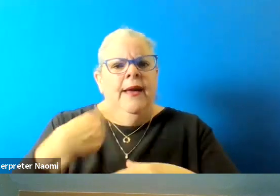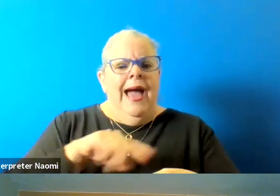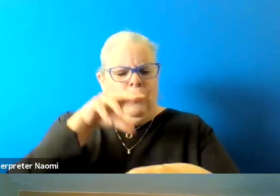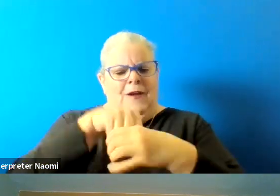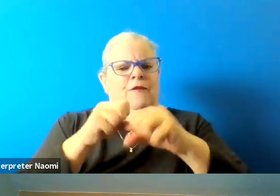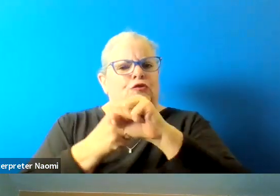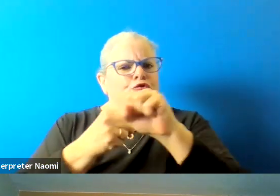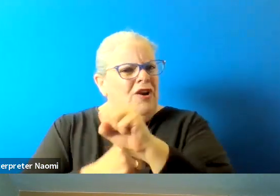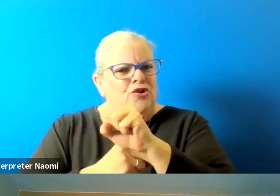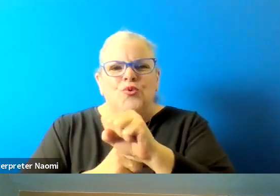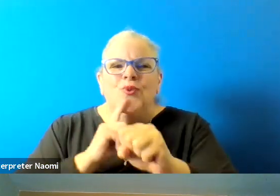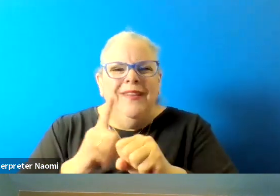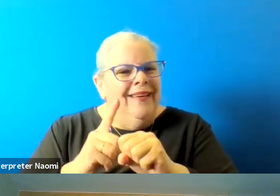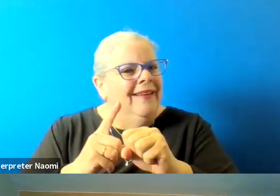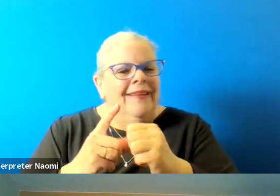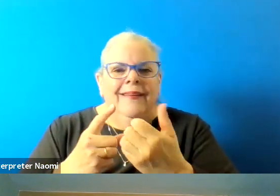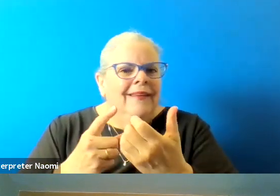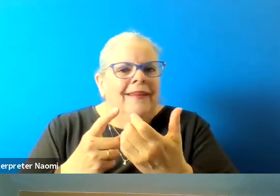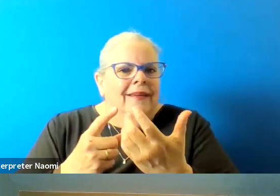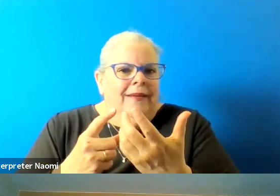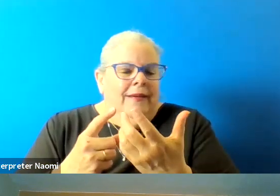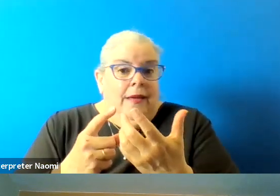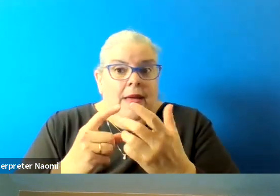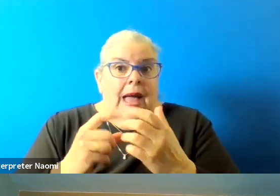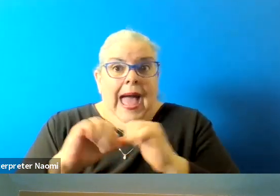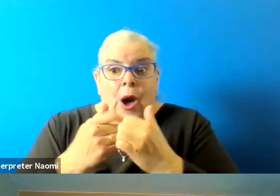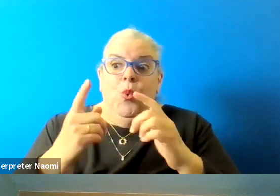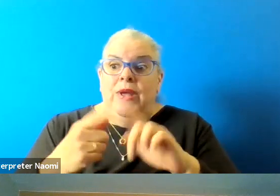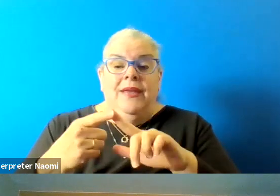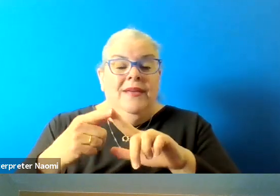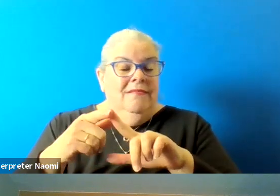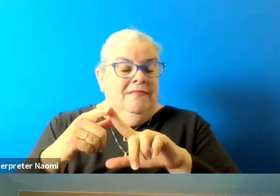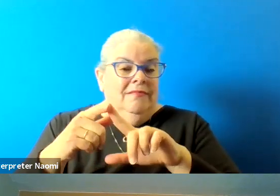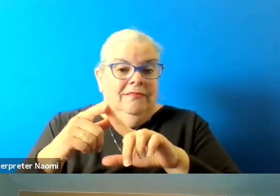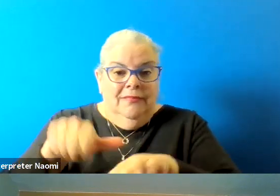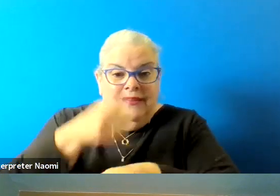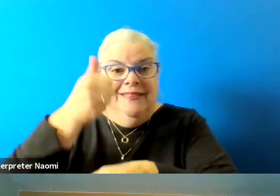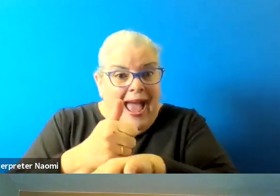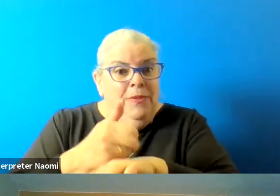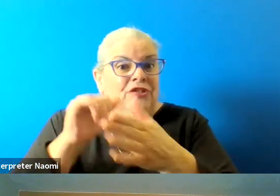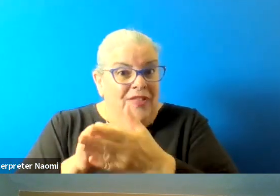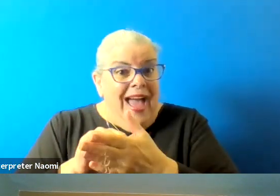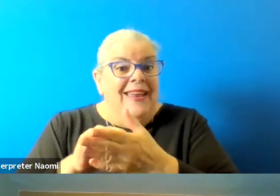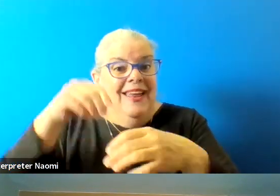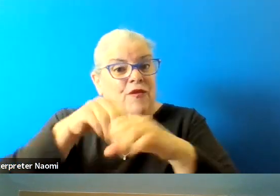The backbone of our infrastructure is our public transportation system. And we have got to get to work on that.